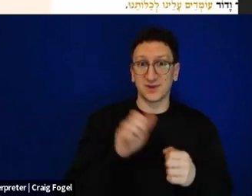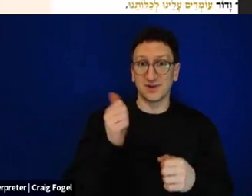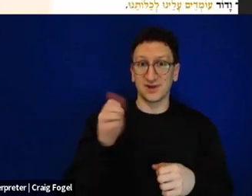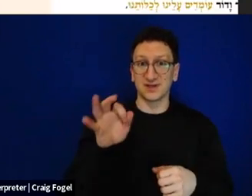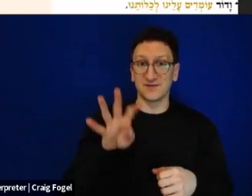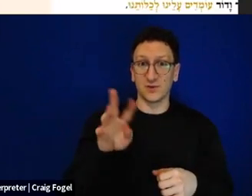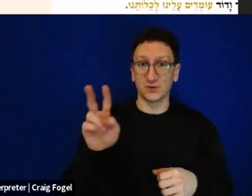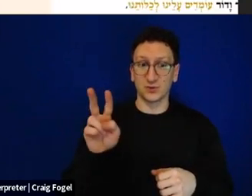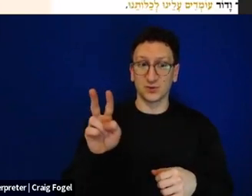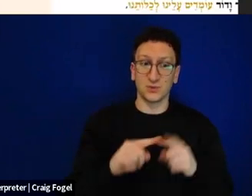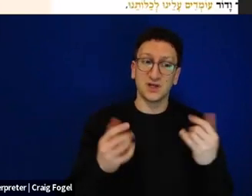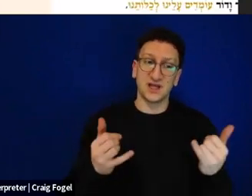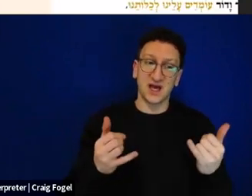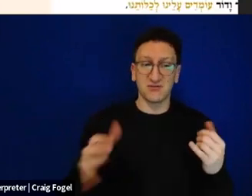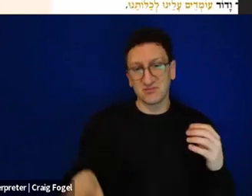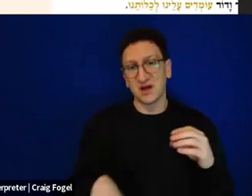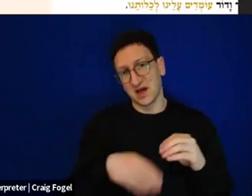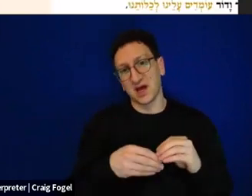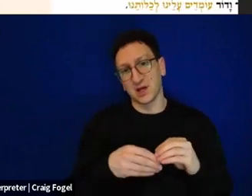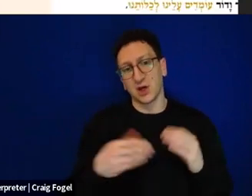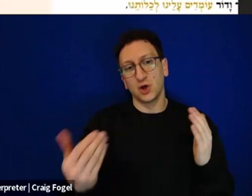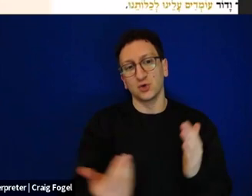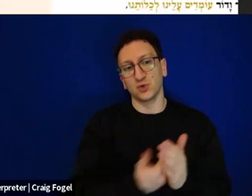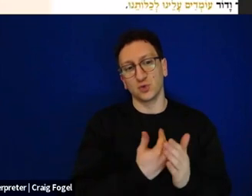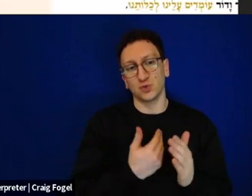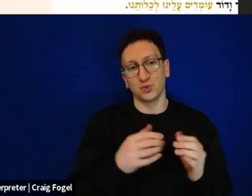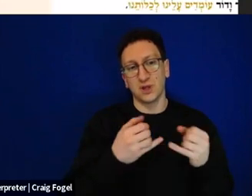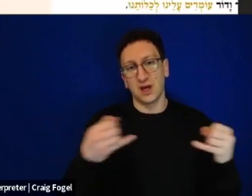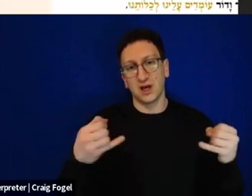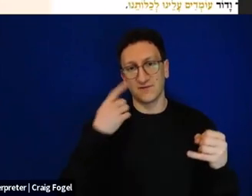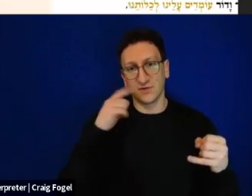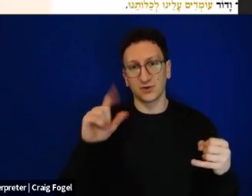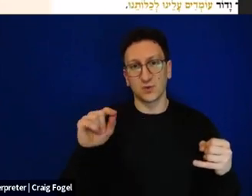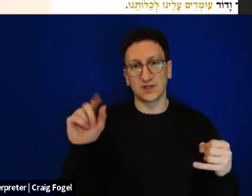it was right to add in a separate column 2023, the 7th of October.